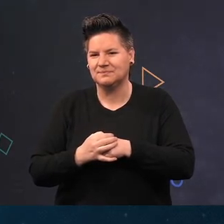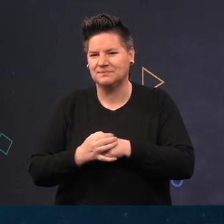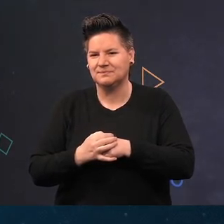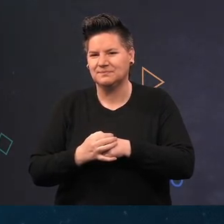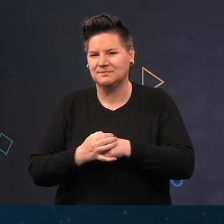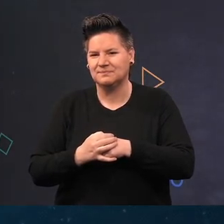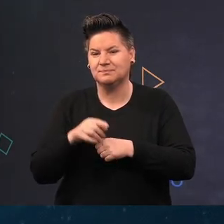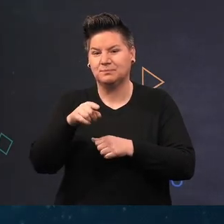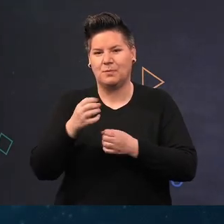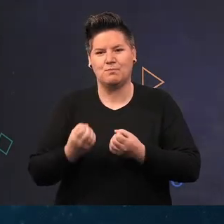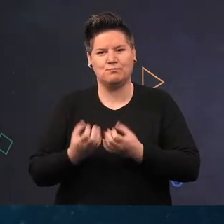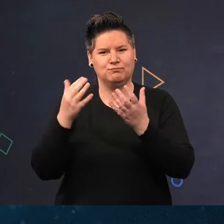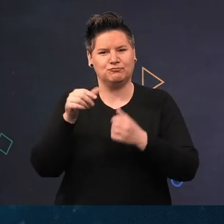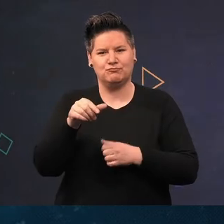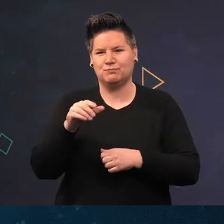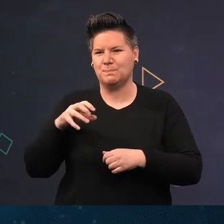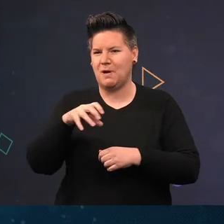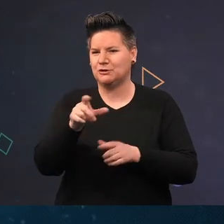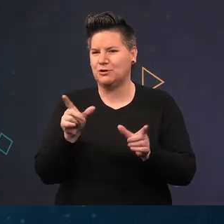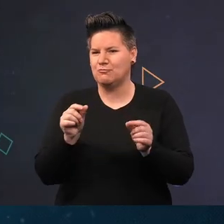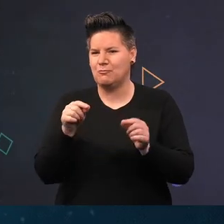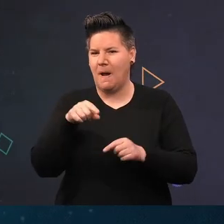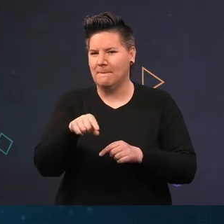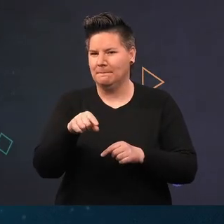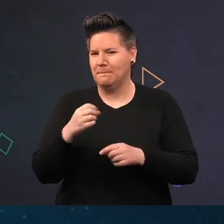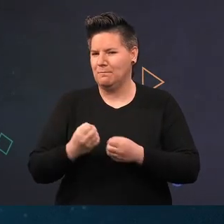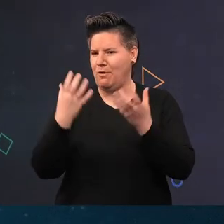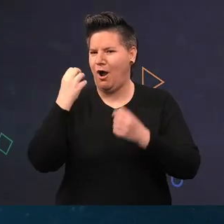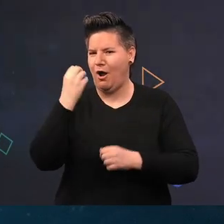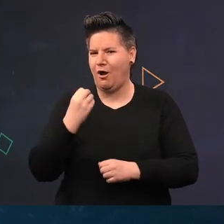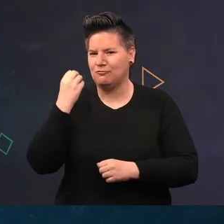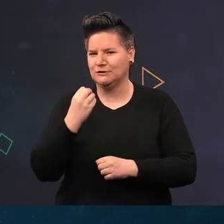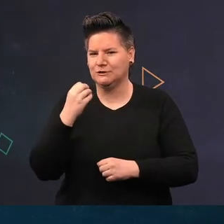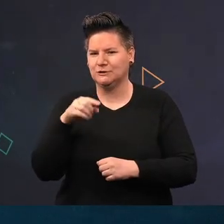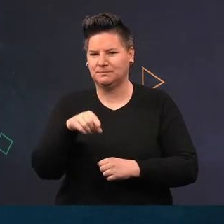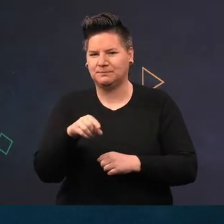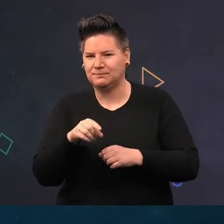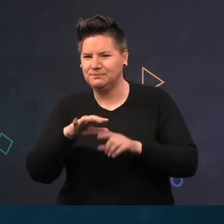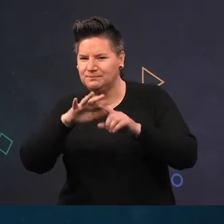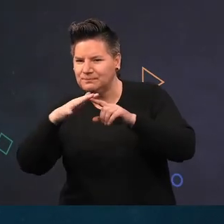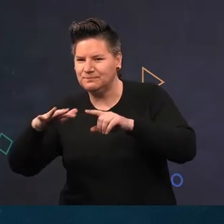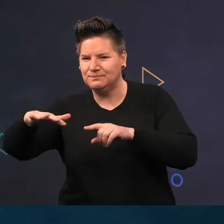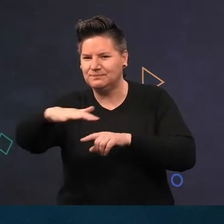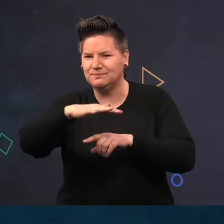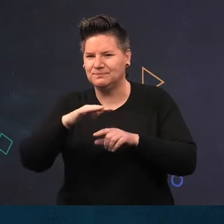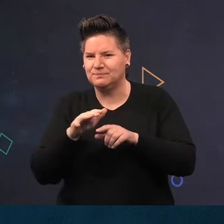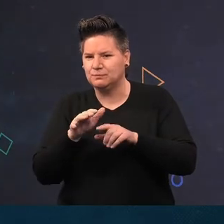This spider crab has attached bright orange sponge all over its body. It breaks up its outline and probably makes it less appealing to predators